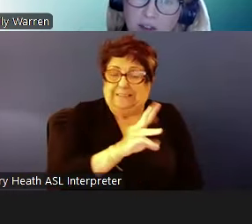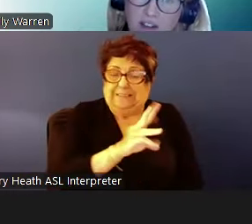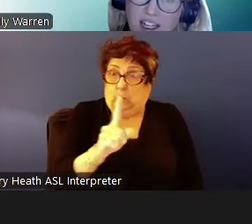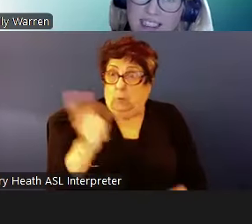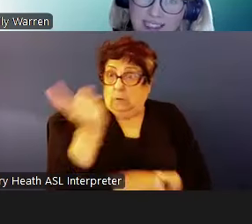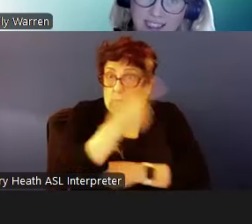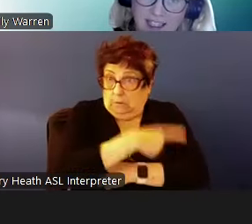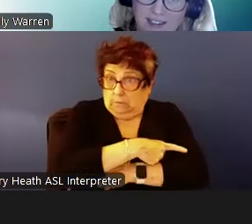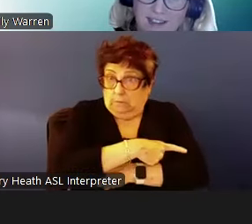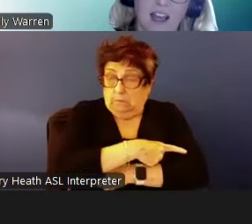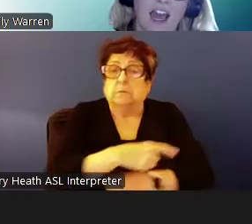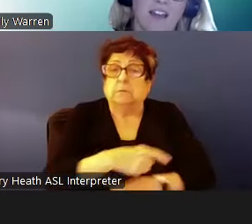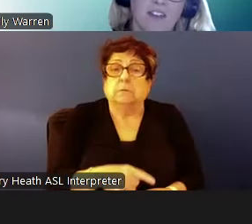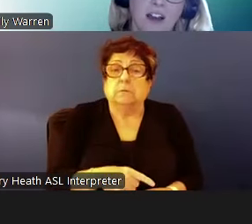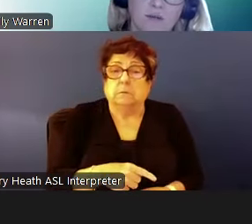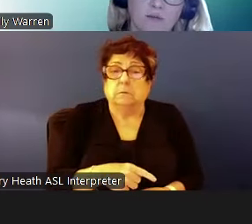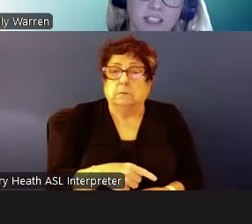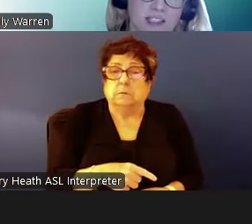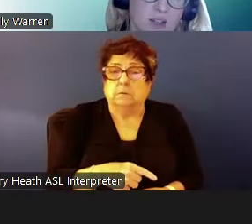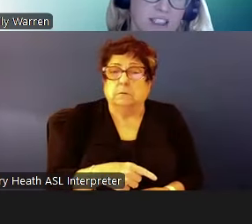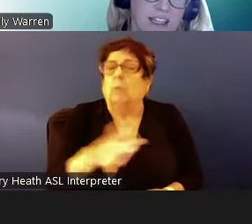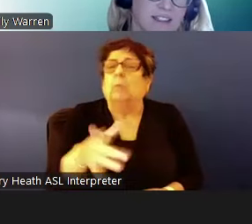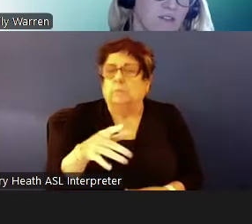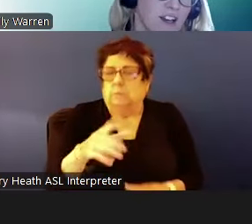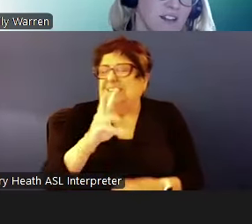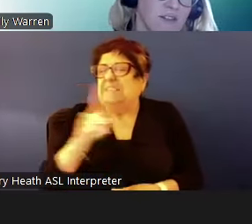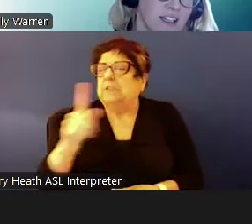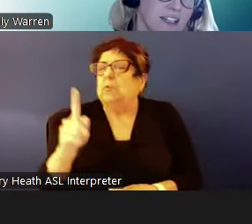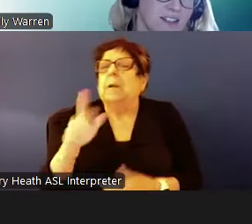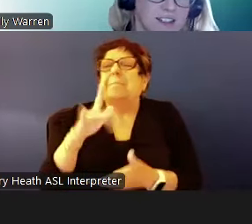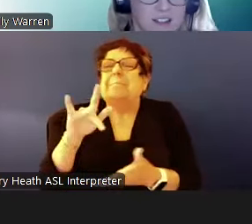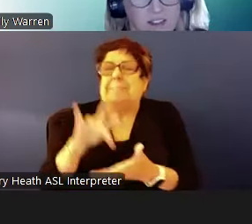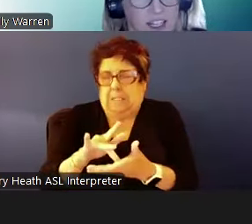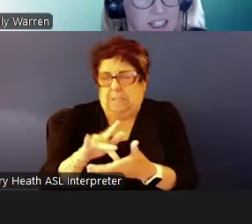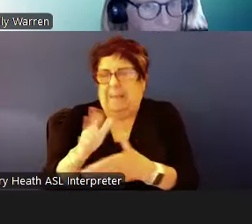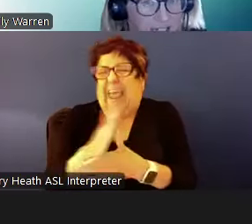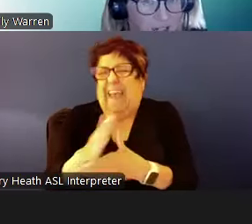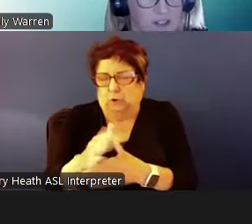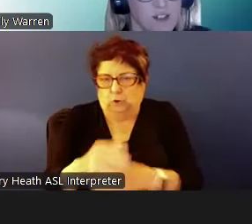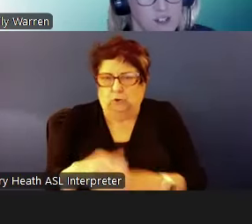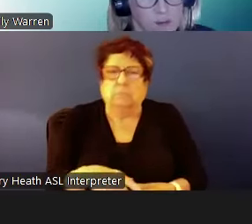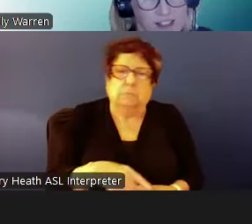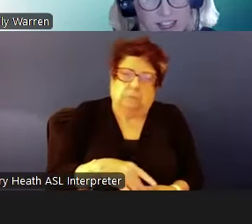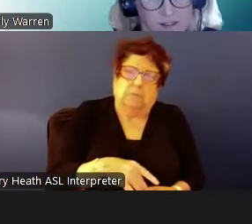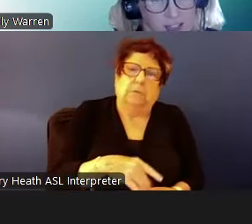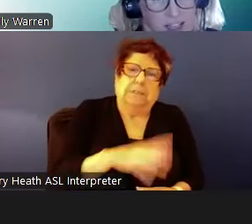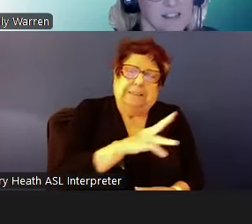given is 60 days and the 61 days, that is the medium so they are families that take class and